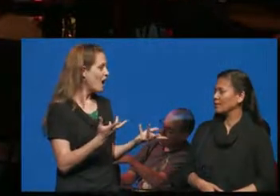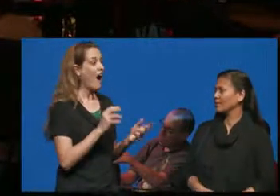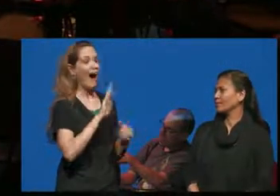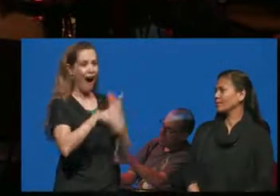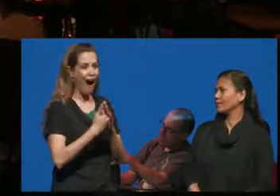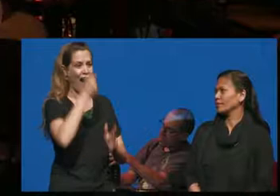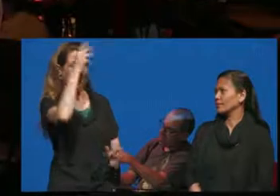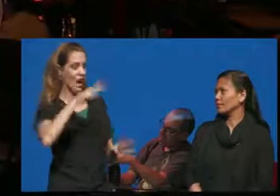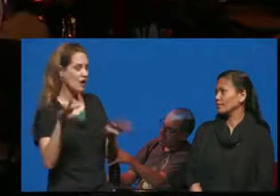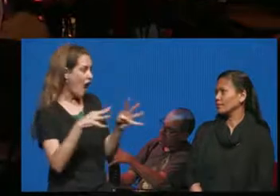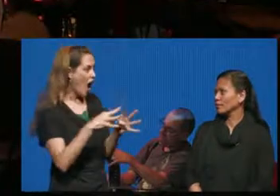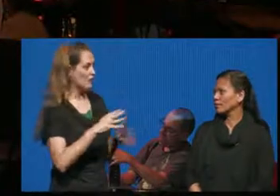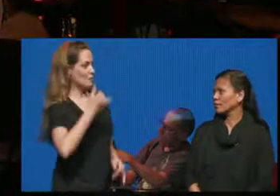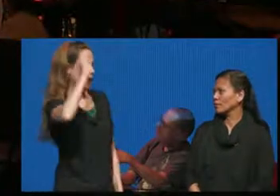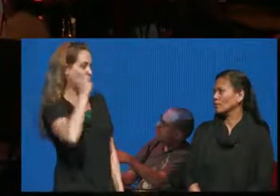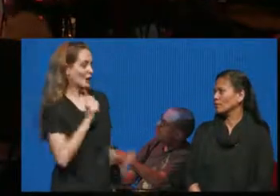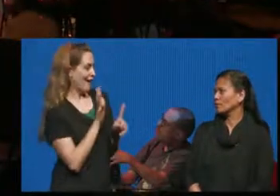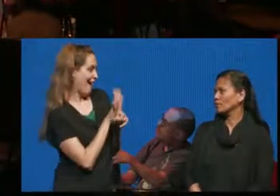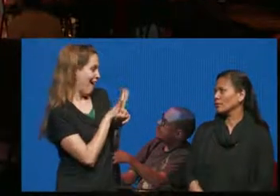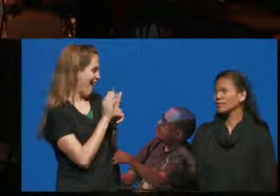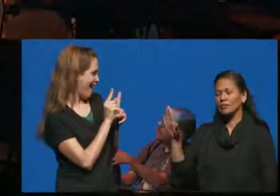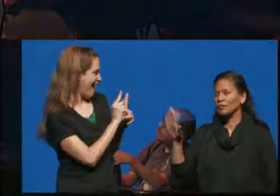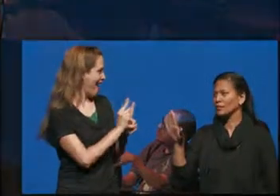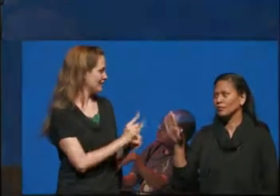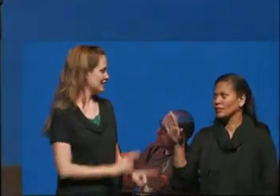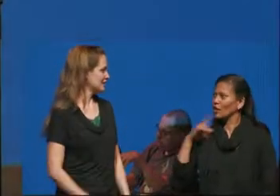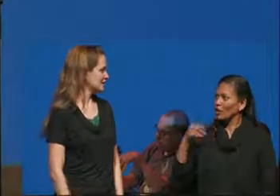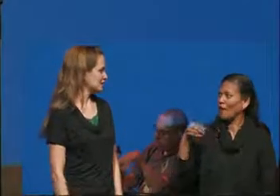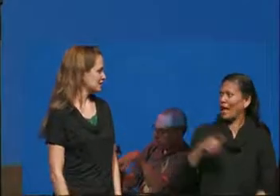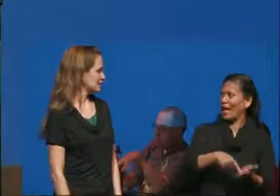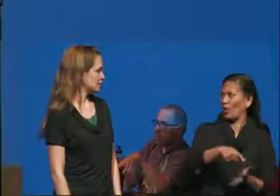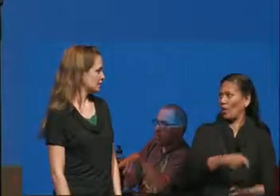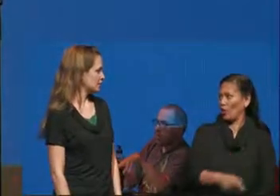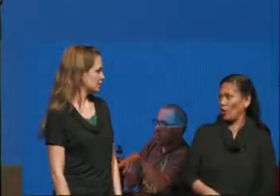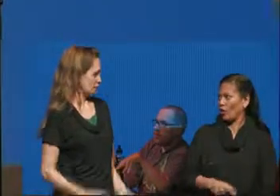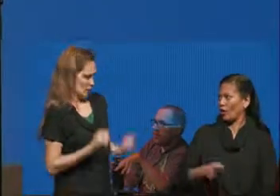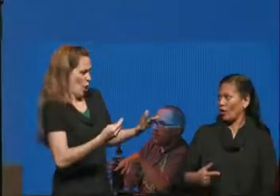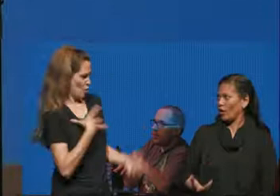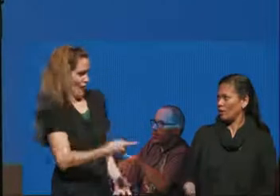was that blonde hanging all over you Nick you paid her to come on to me so you liked her didn't you yeah yeah before I